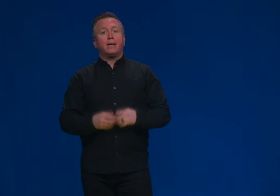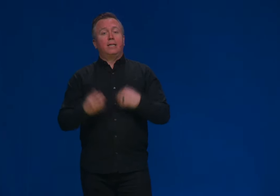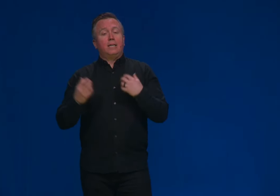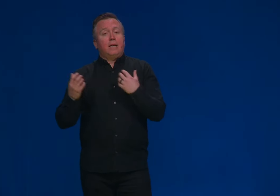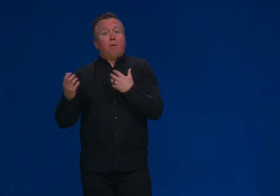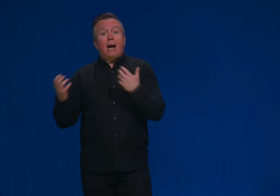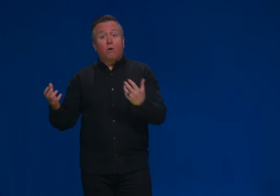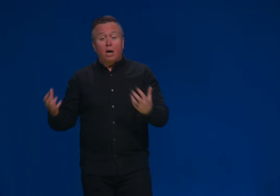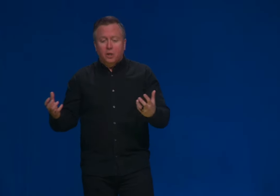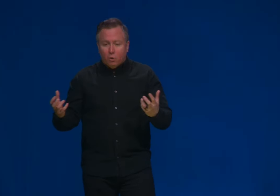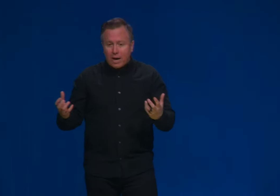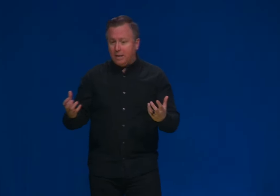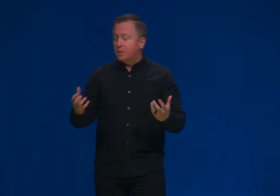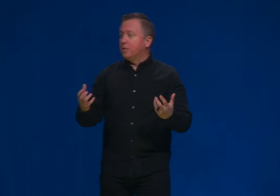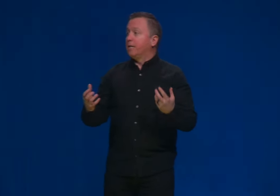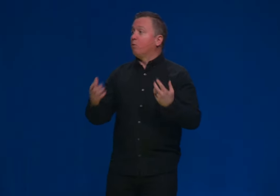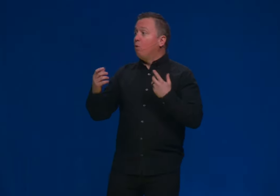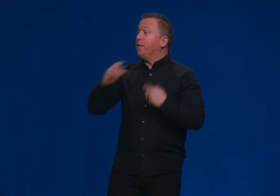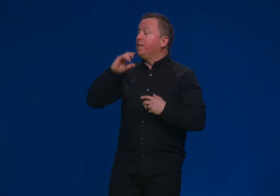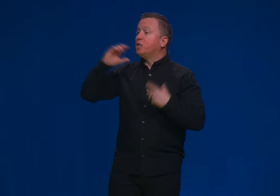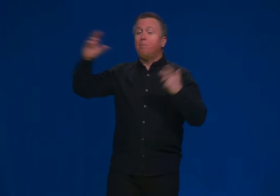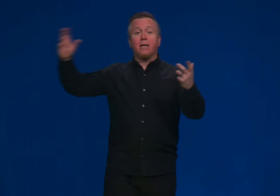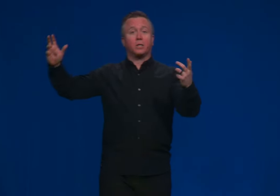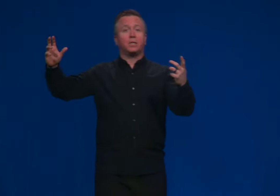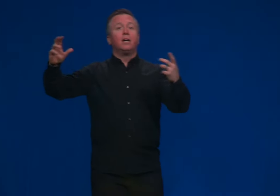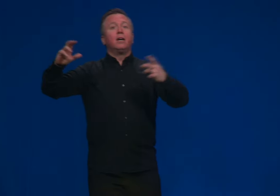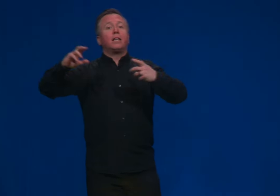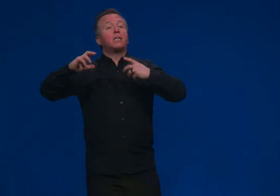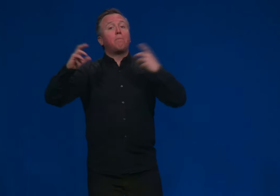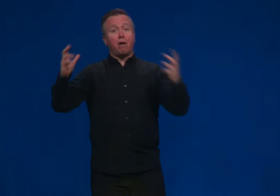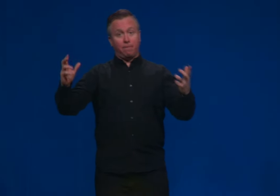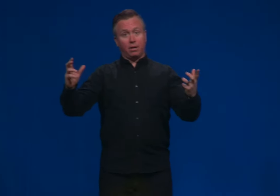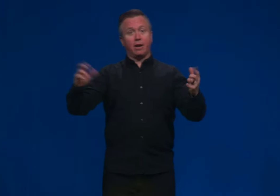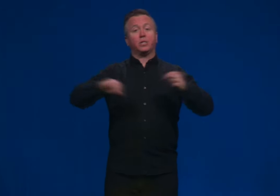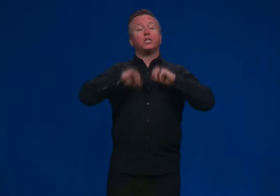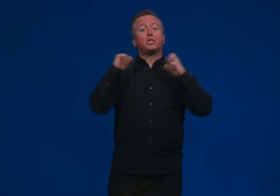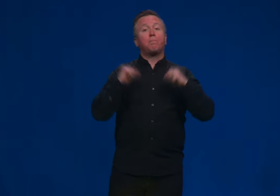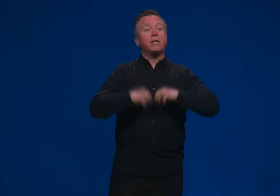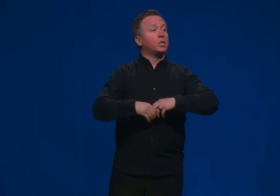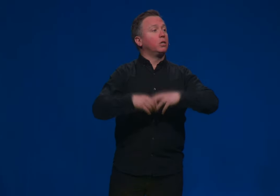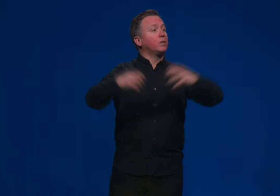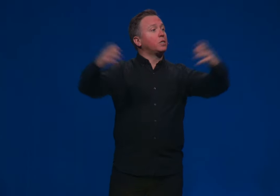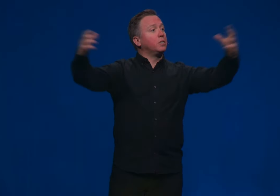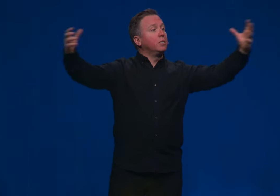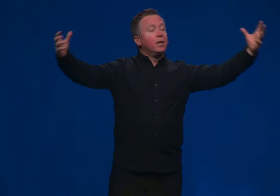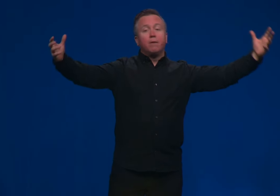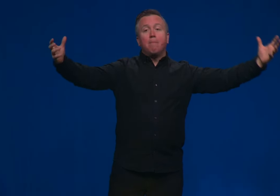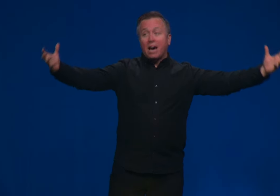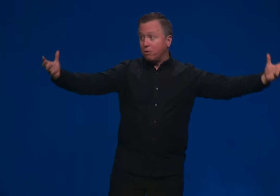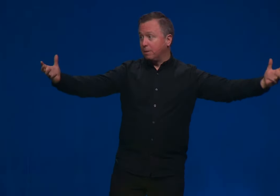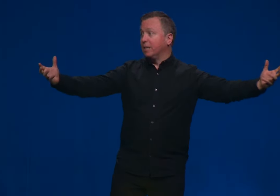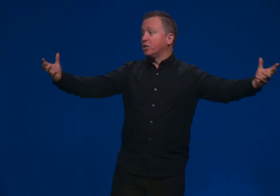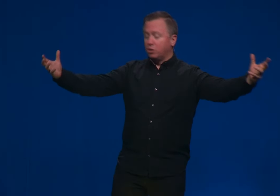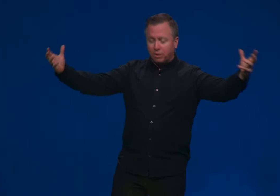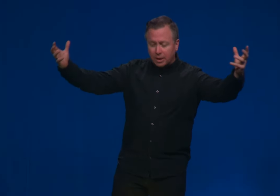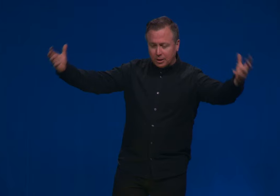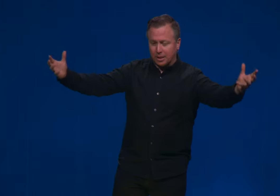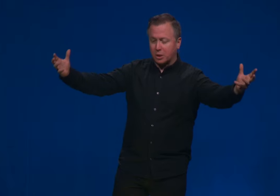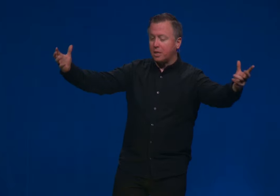is about how God creates is that one he speaks. Is that one he speaks? That's how powerful God is. He speaks and all of a sudden matter begins to exist